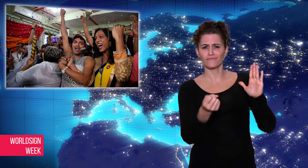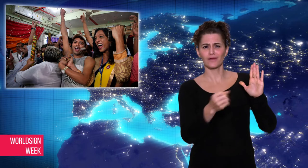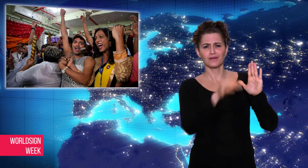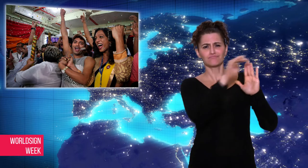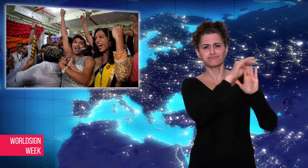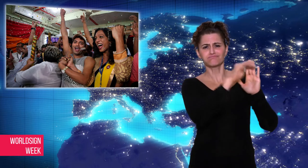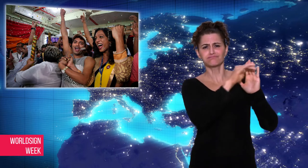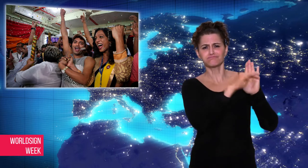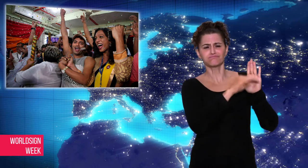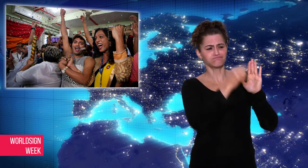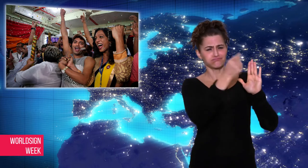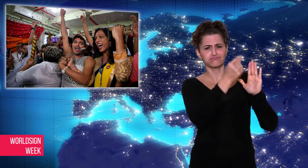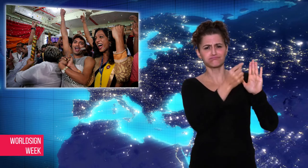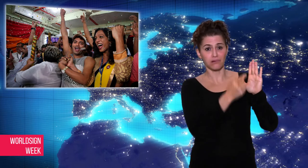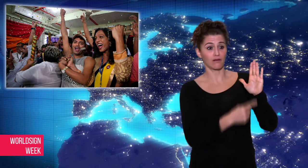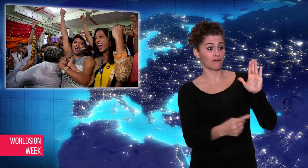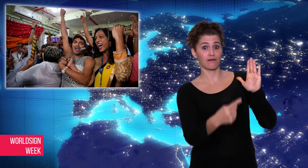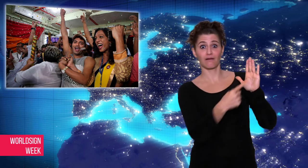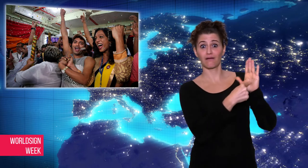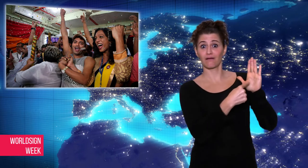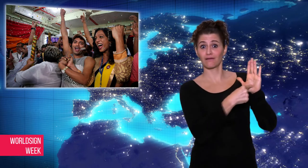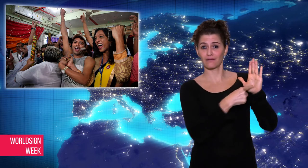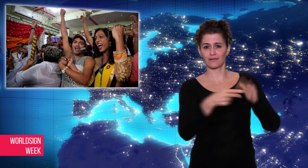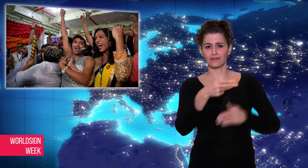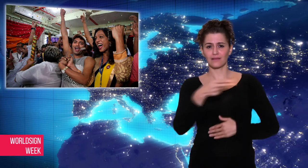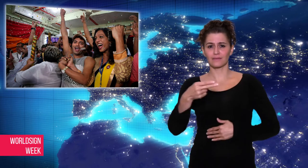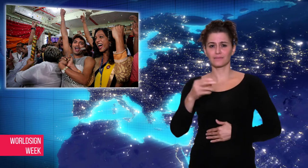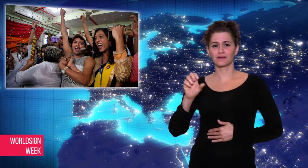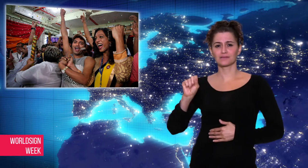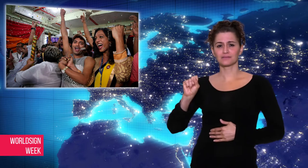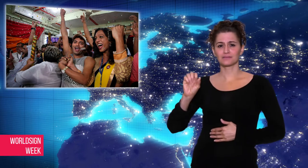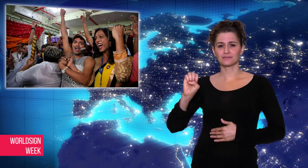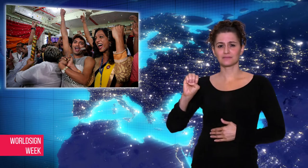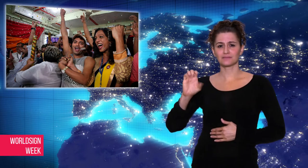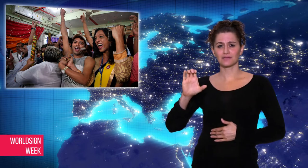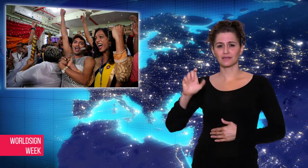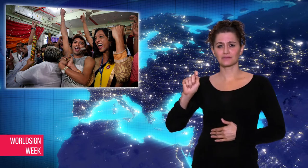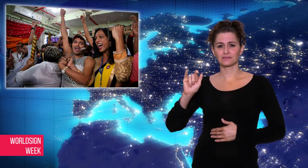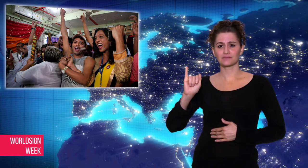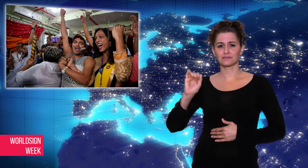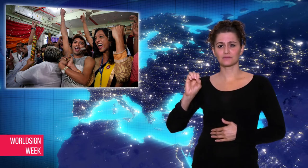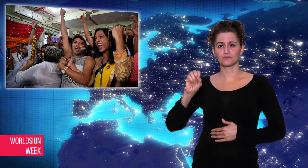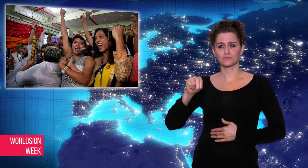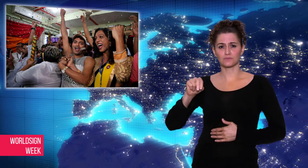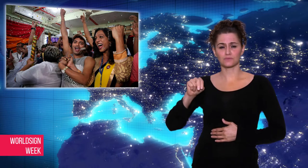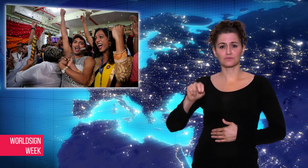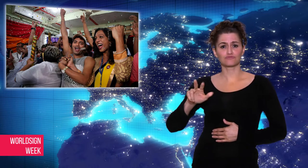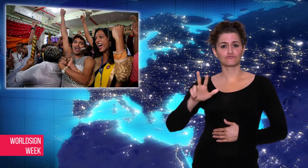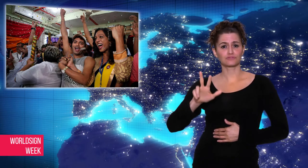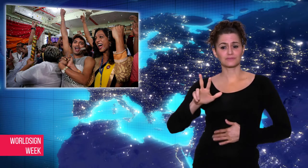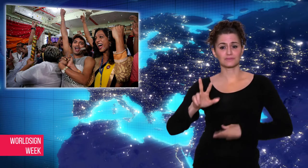in India ruled that the century-old